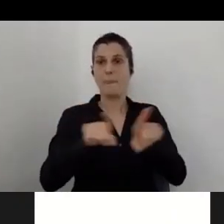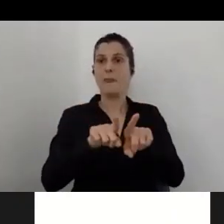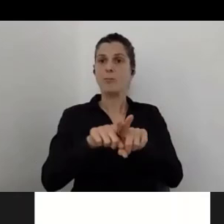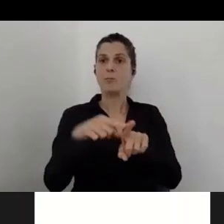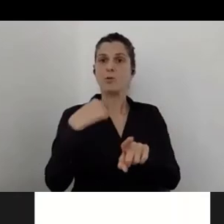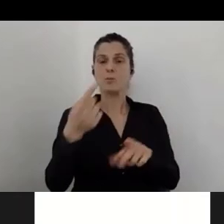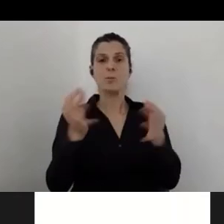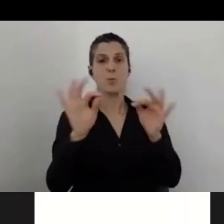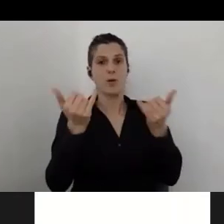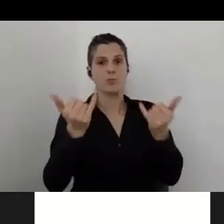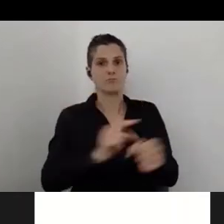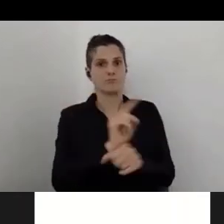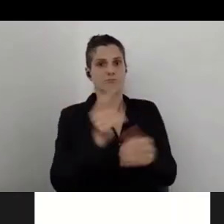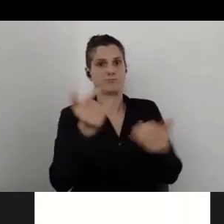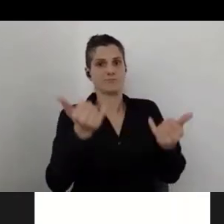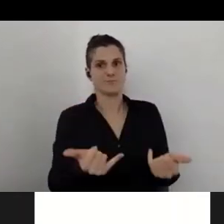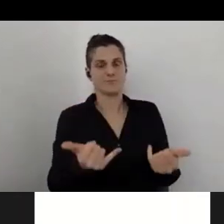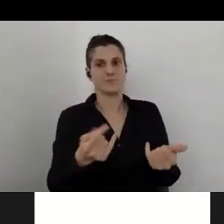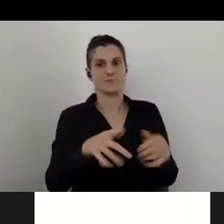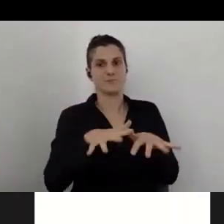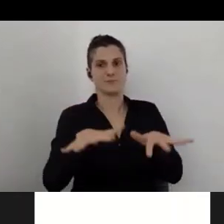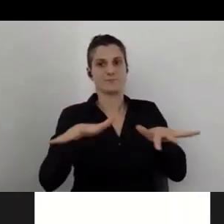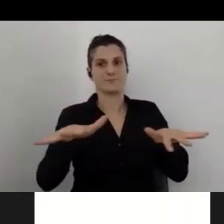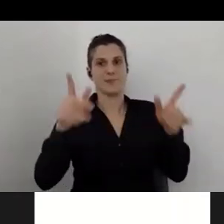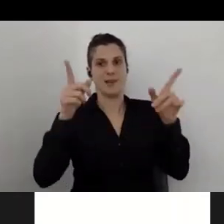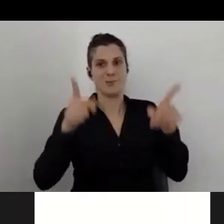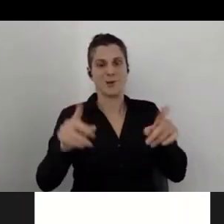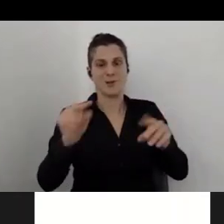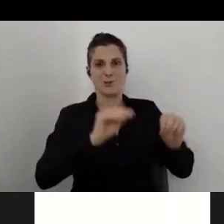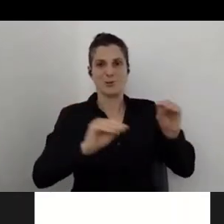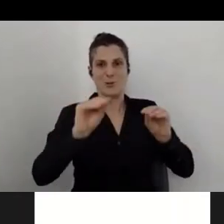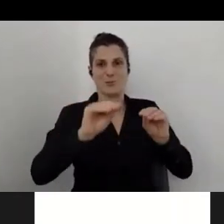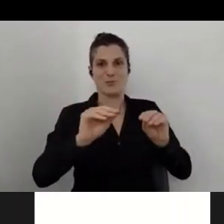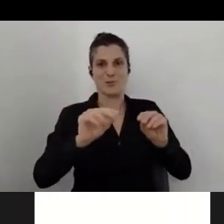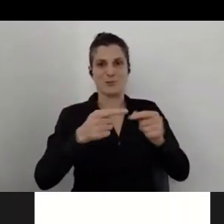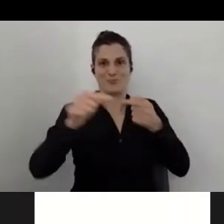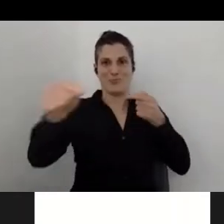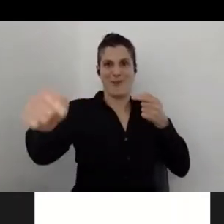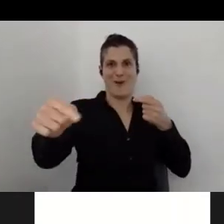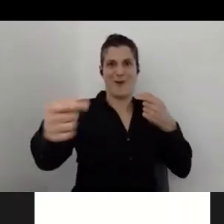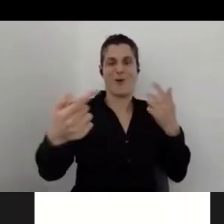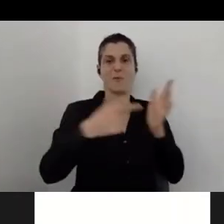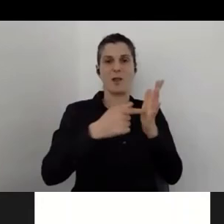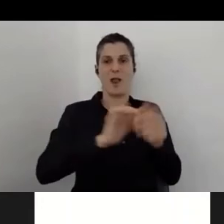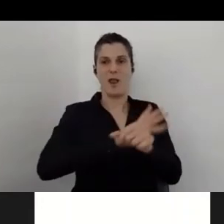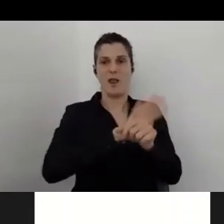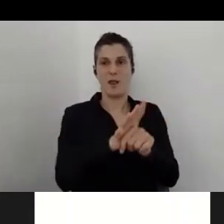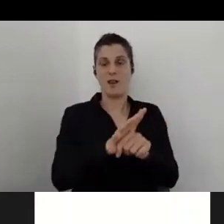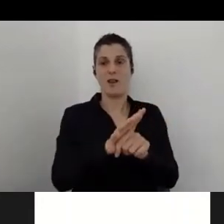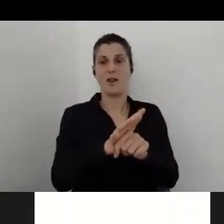with the increased need to work remotely in the wake of the COVID-19 pandemic, our integration with the live video conferencing